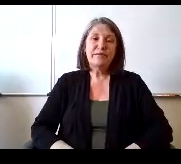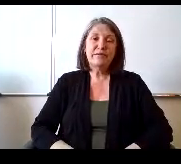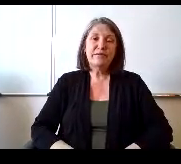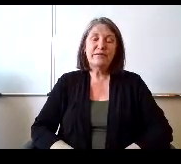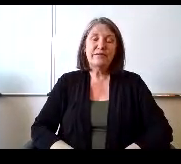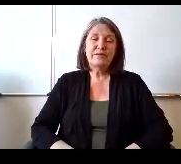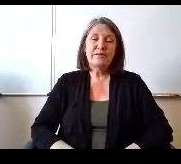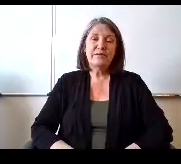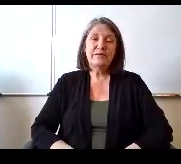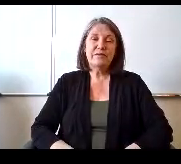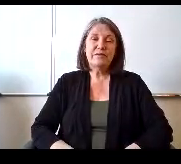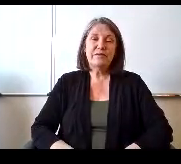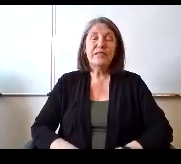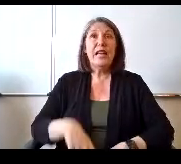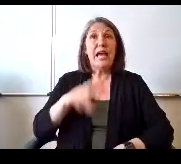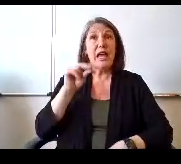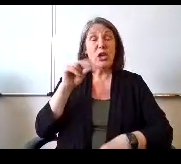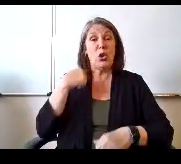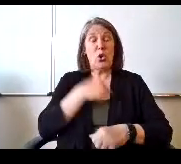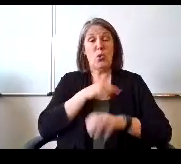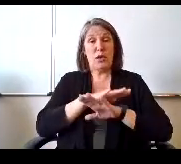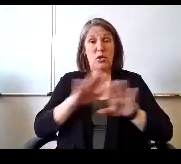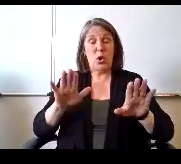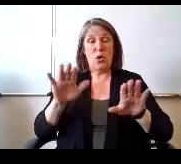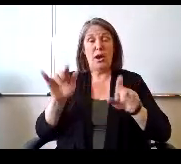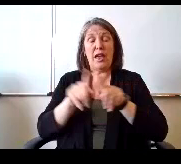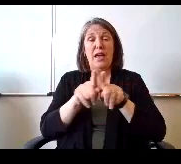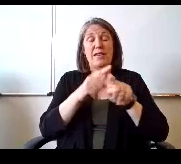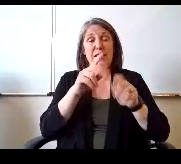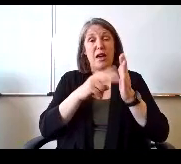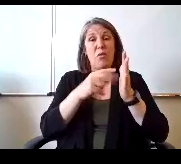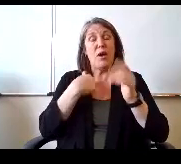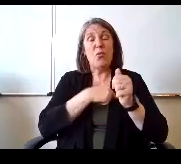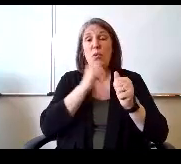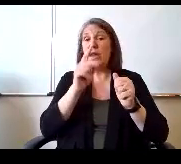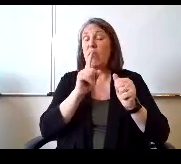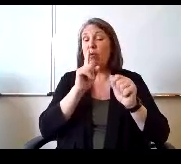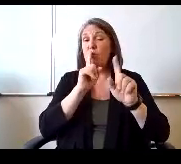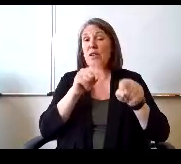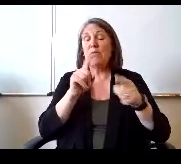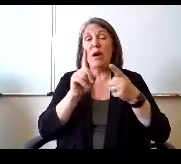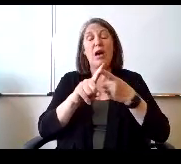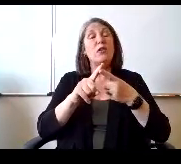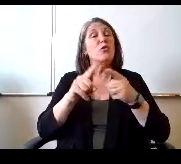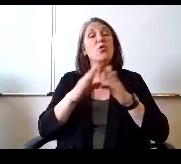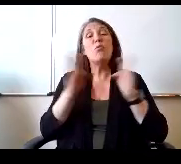No, we do not. As I read we don't respond to public comments in the public setting session, so we can get on with our agenda.